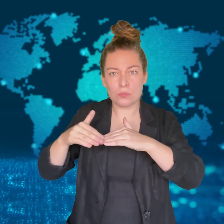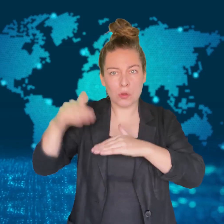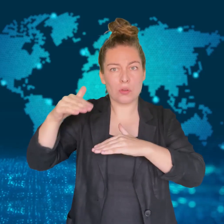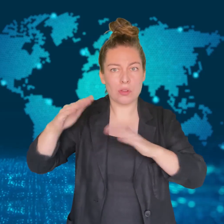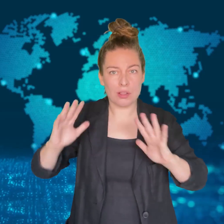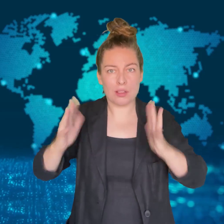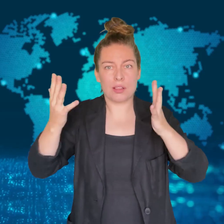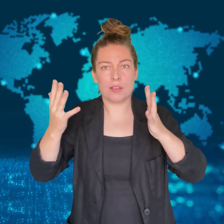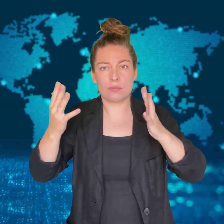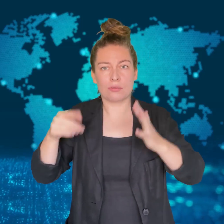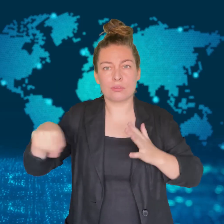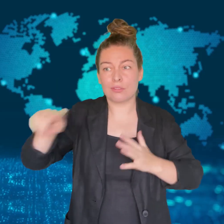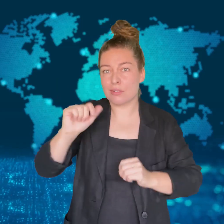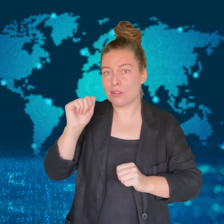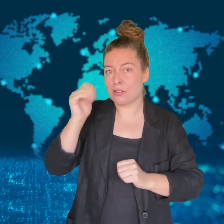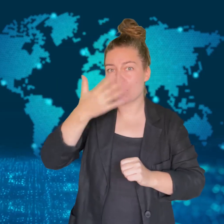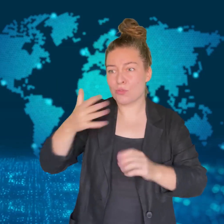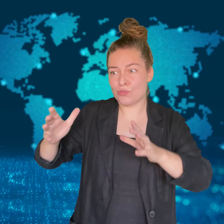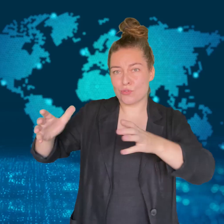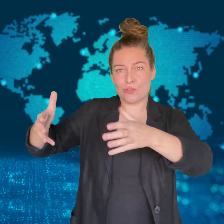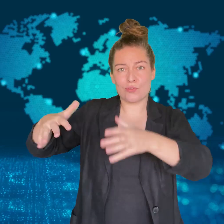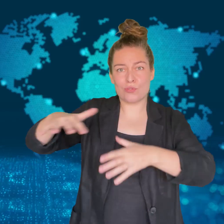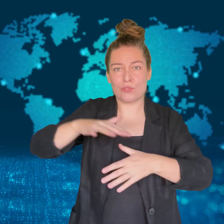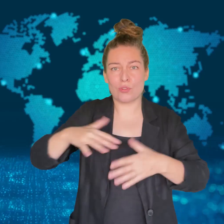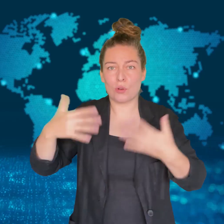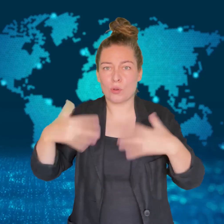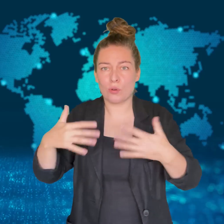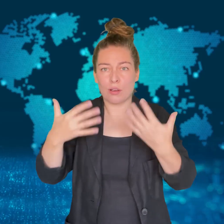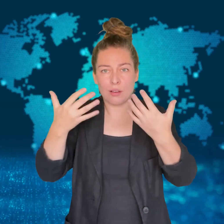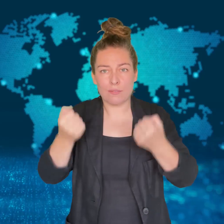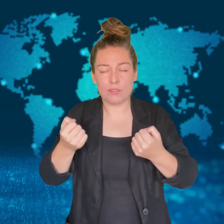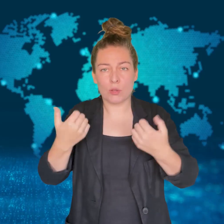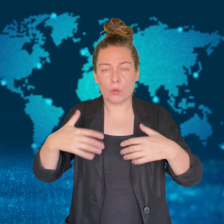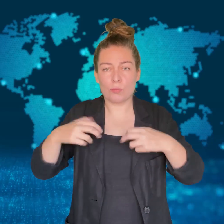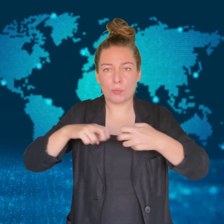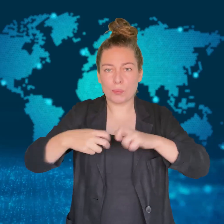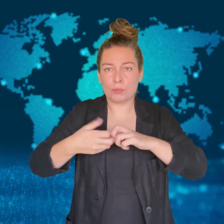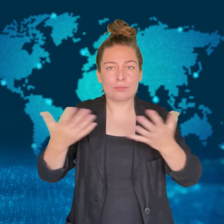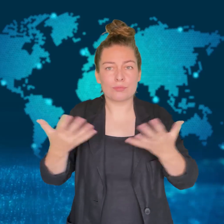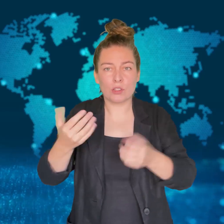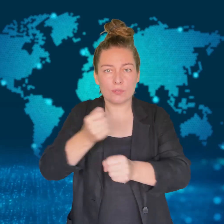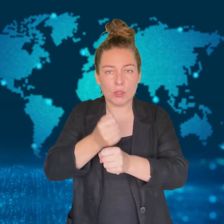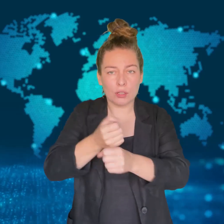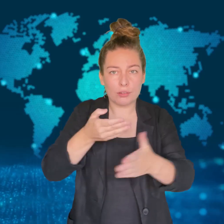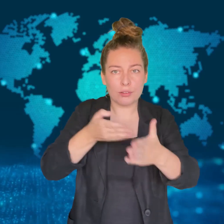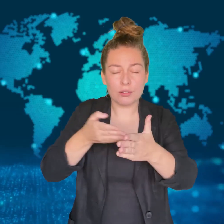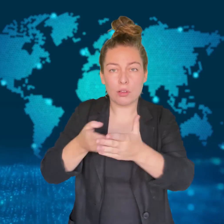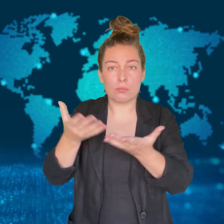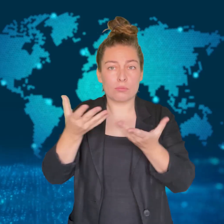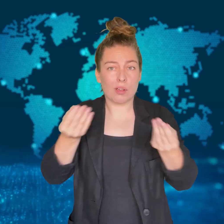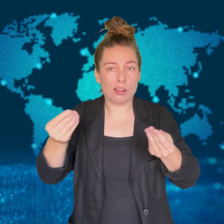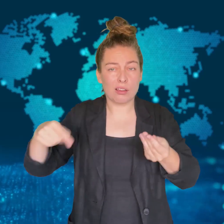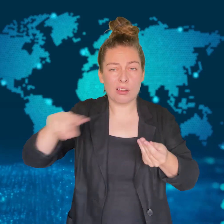Indigenous Australians have a shorter life expectancy than others in the country.